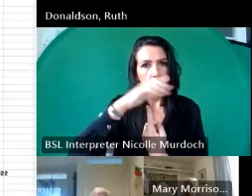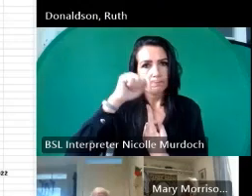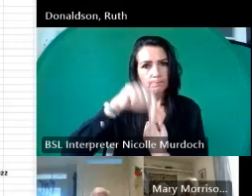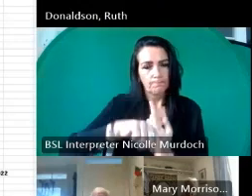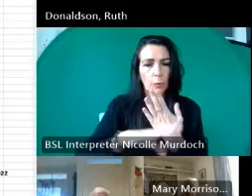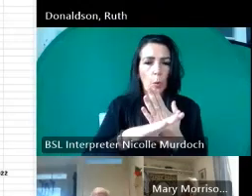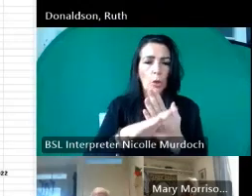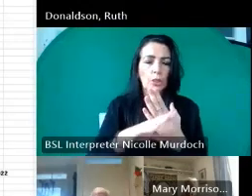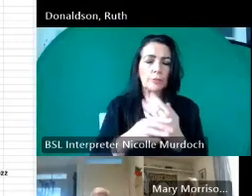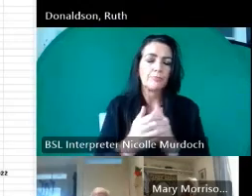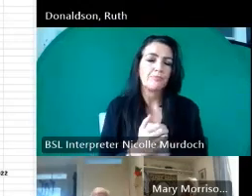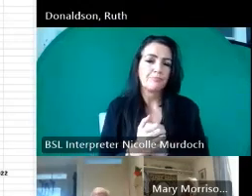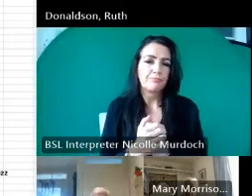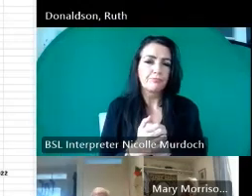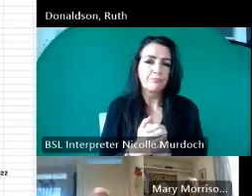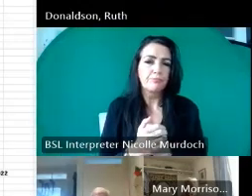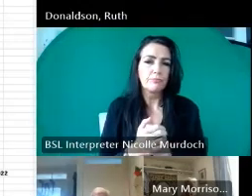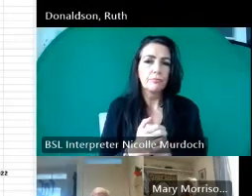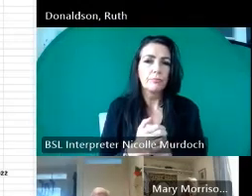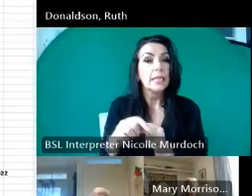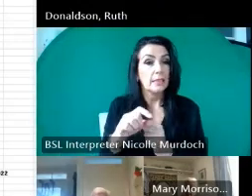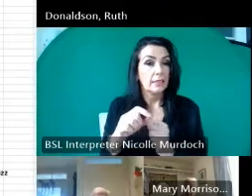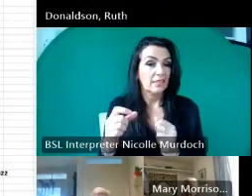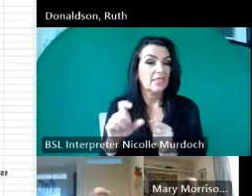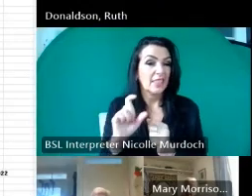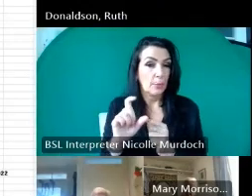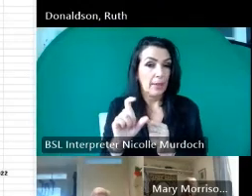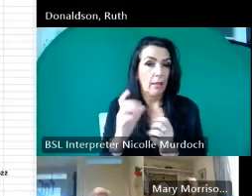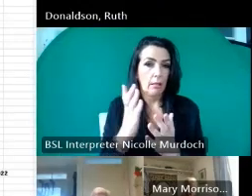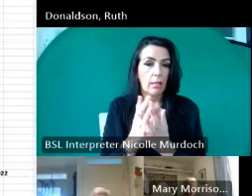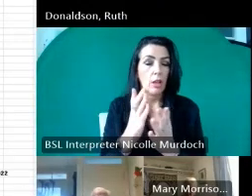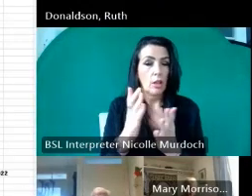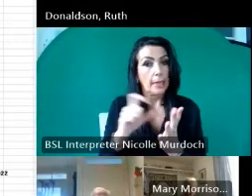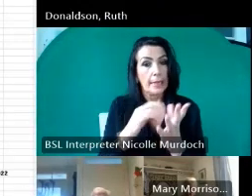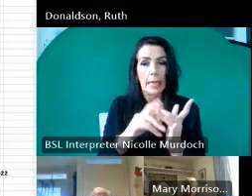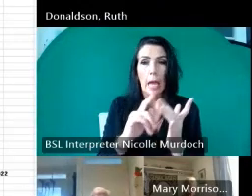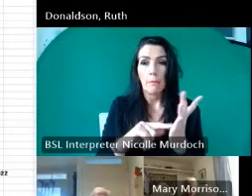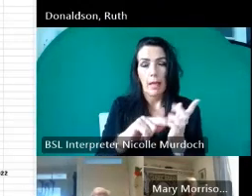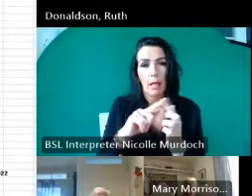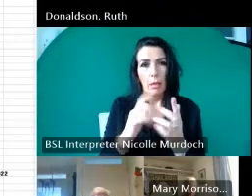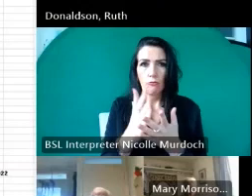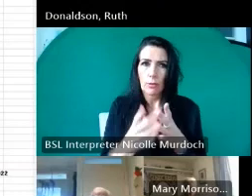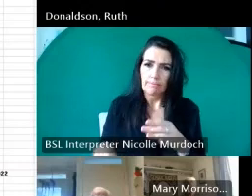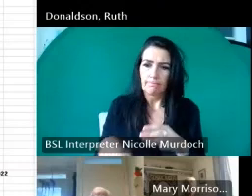Camille as you'll hear got very very involved D with this stage of the project as well H I